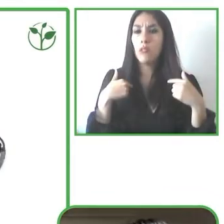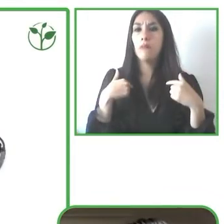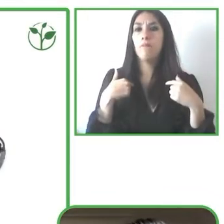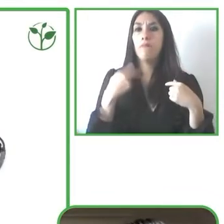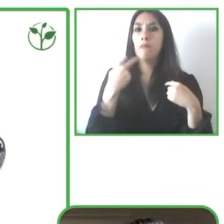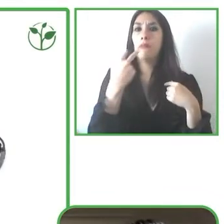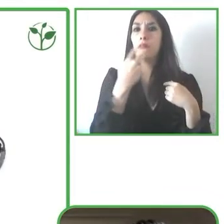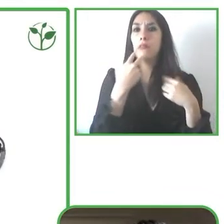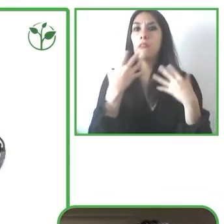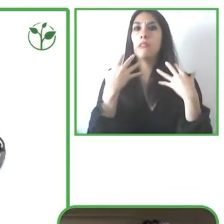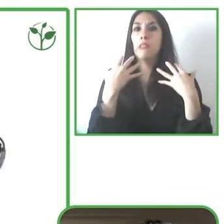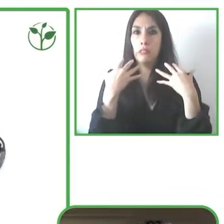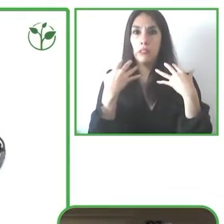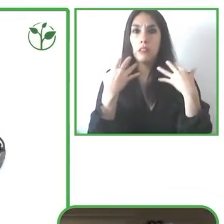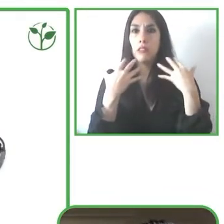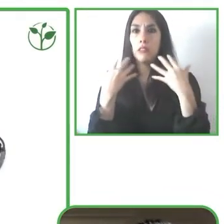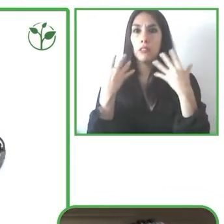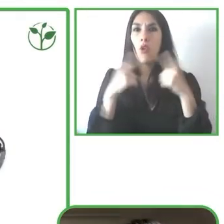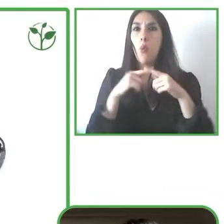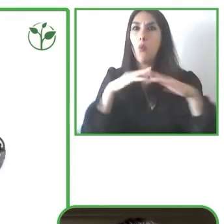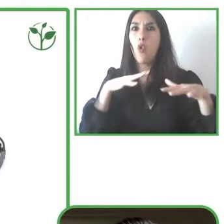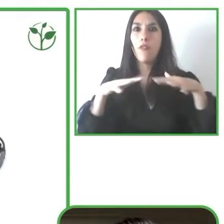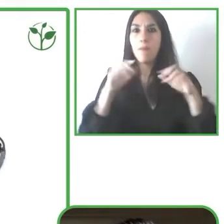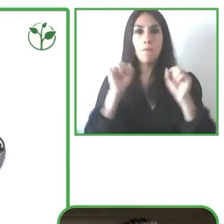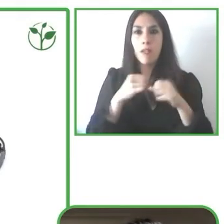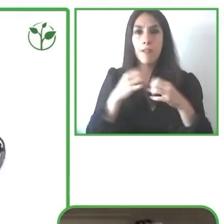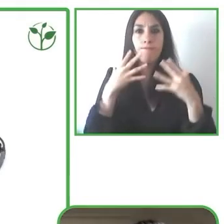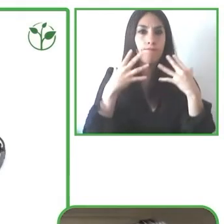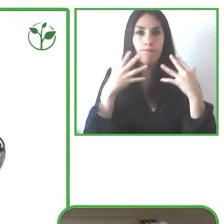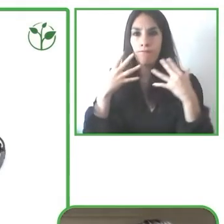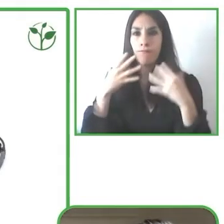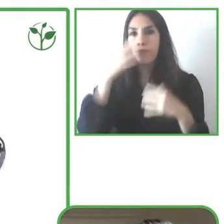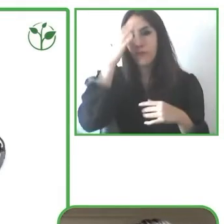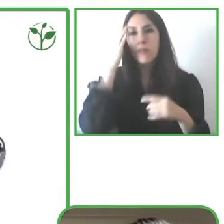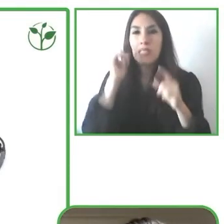static and mechanical meaning that as soon as you change position in a wheelchair and that